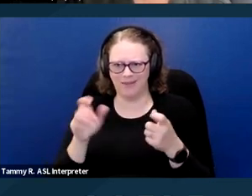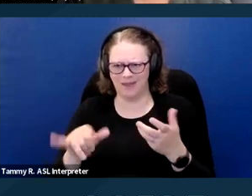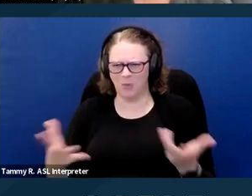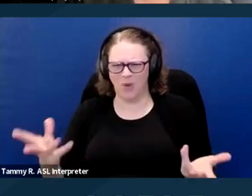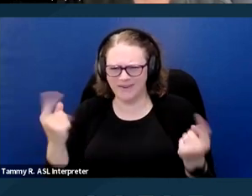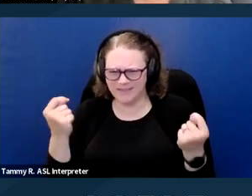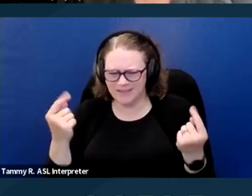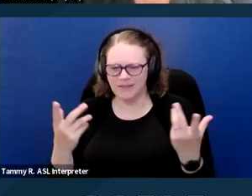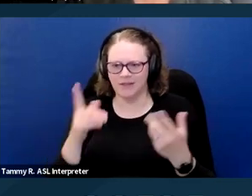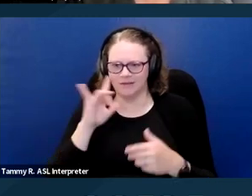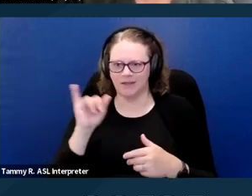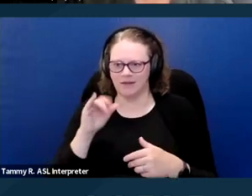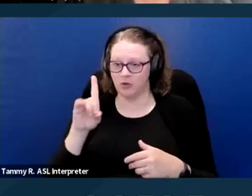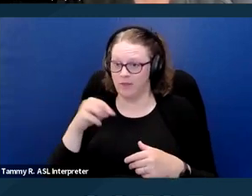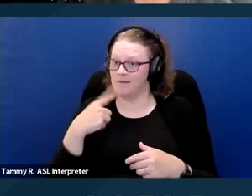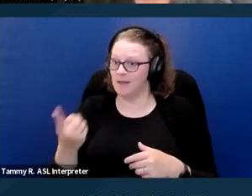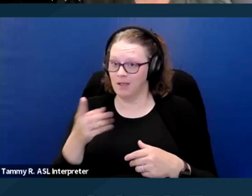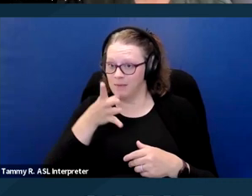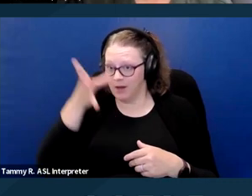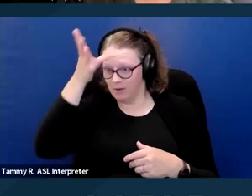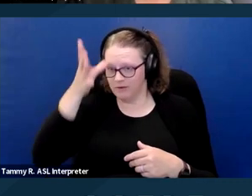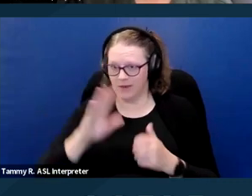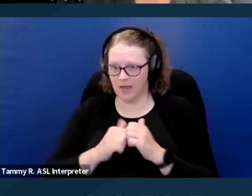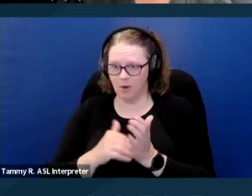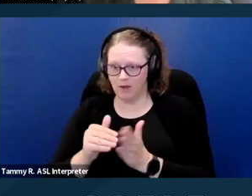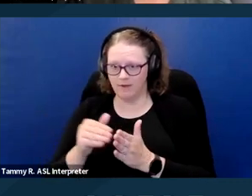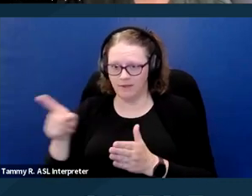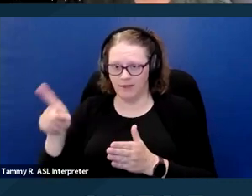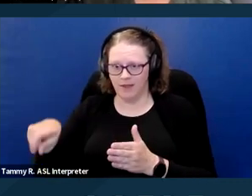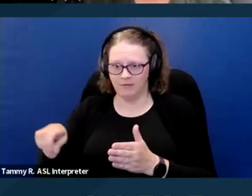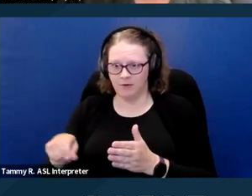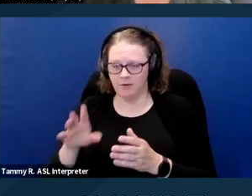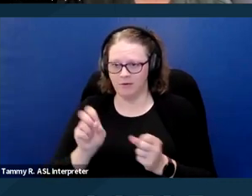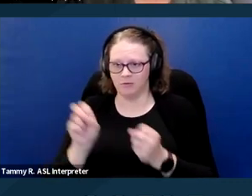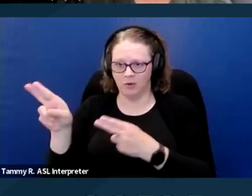That's like telling, you know, do they tell parents who are tenants how often they have to dispose of diaper waste